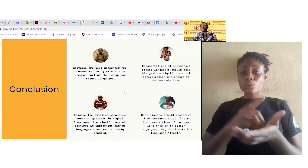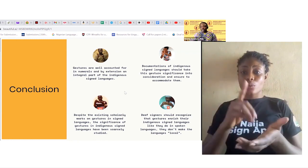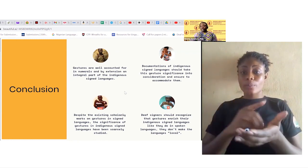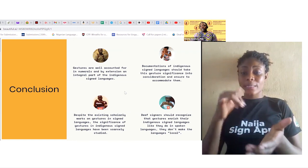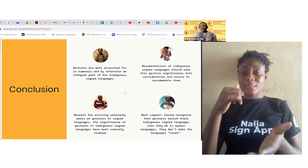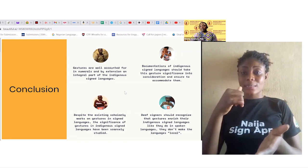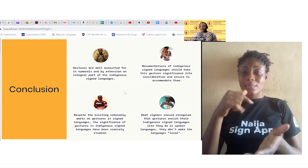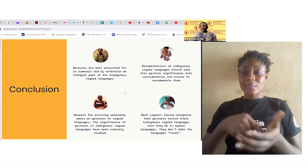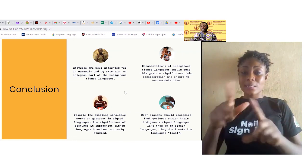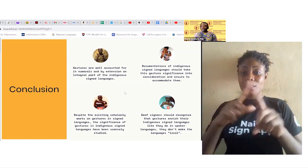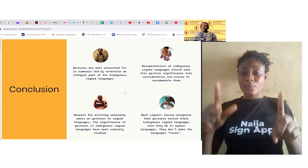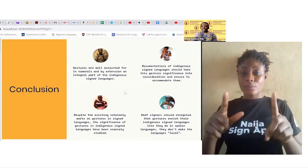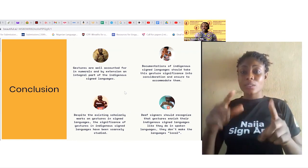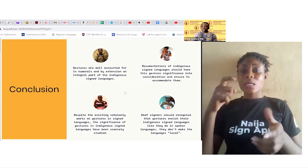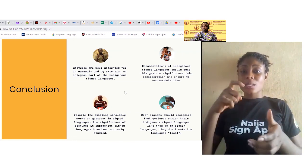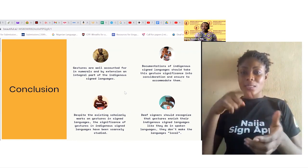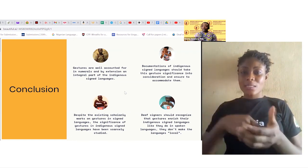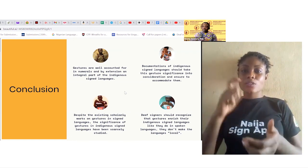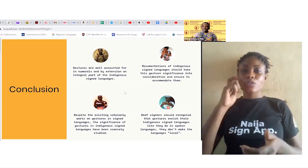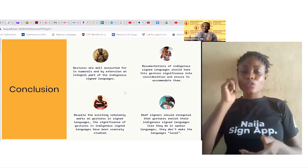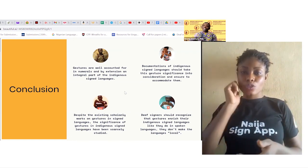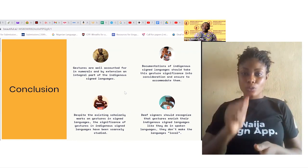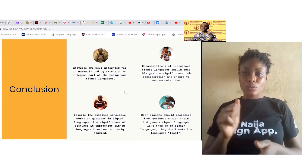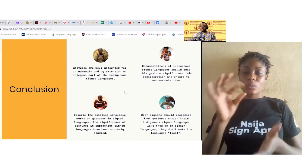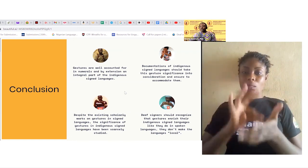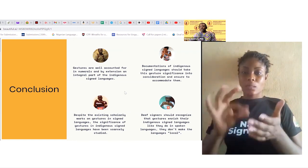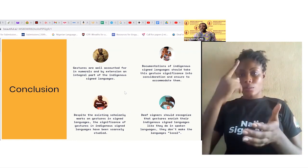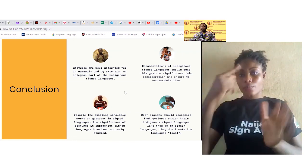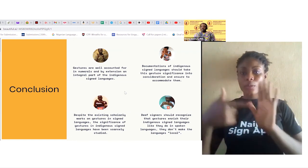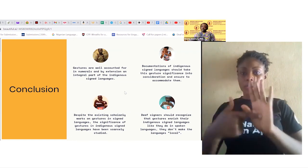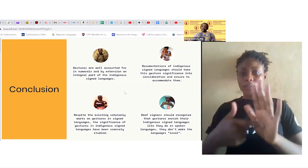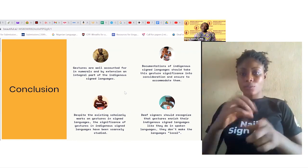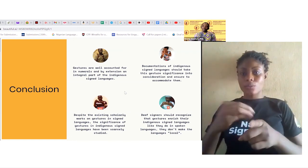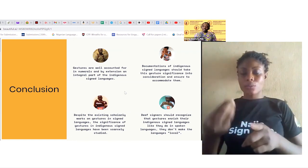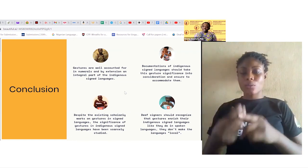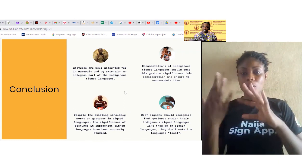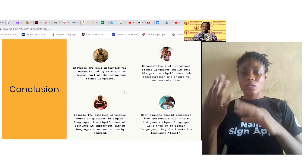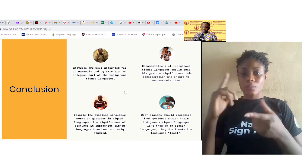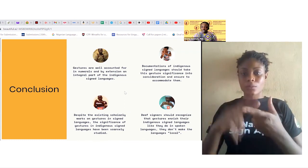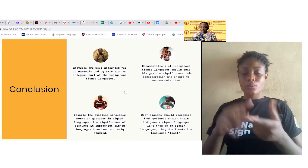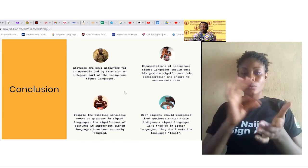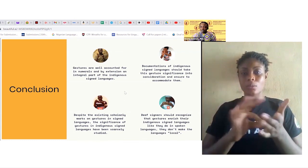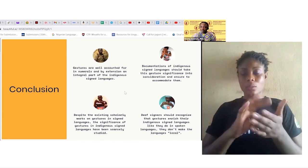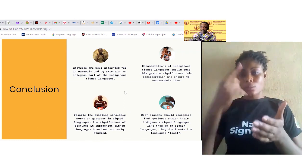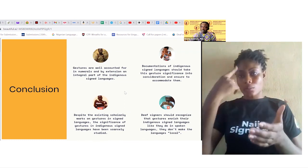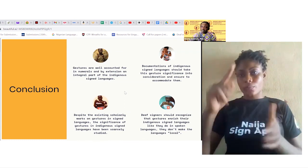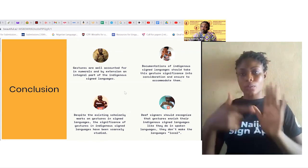they should account for you know gestures or rather expect to account for gestures and finally